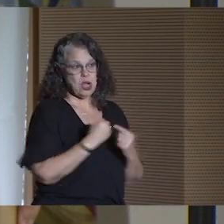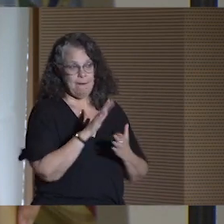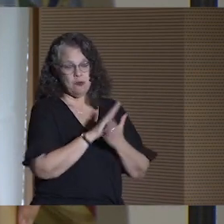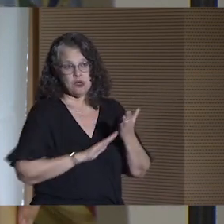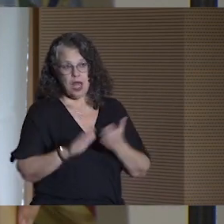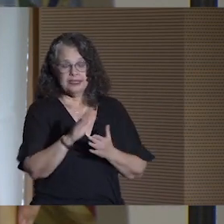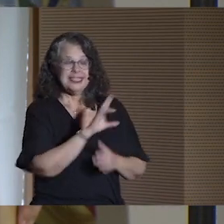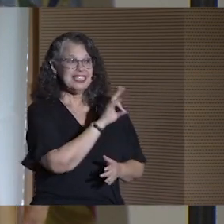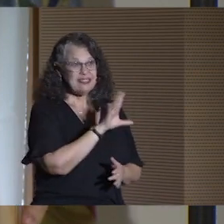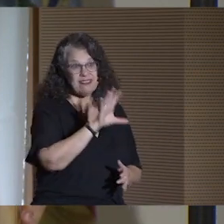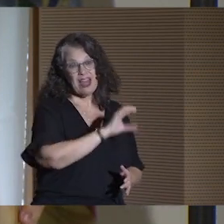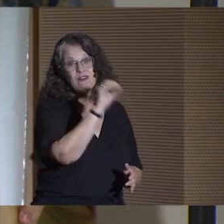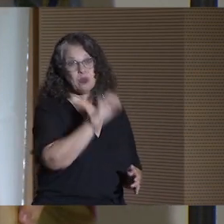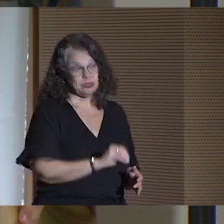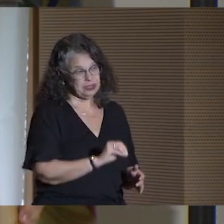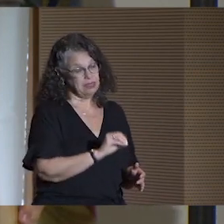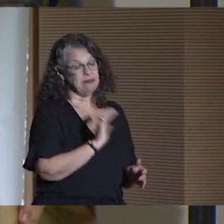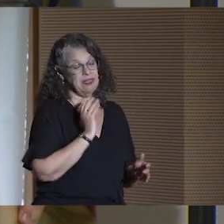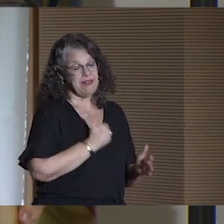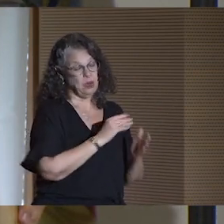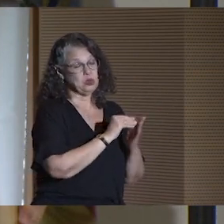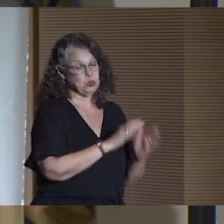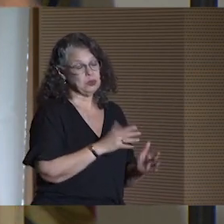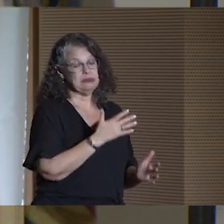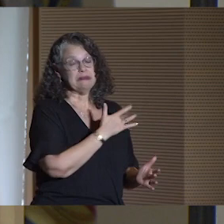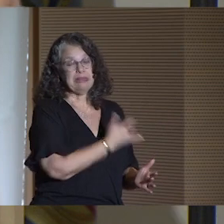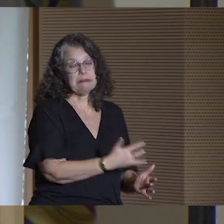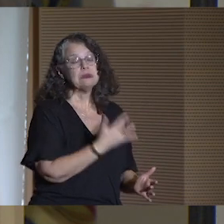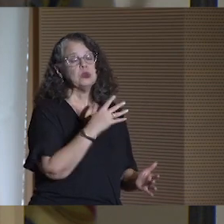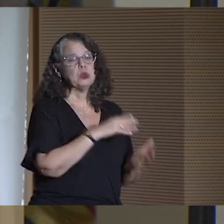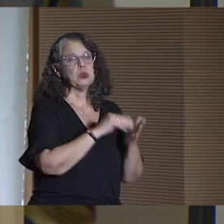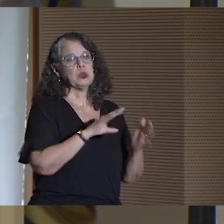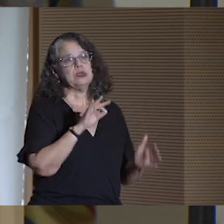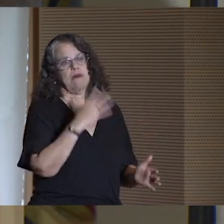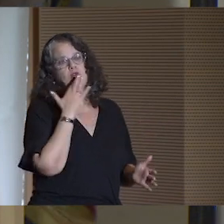75% of all our students are also students of color.